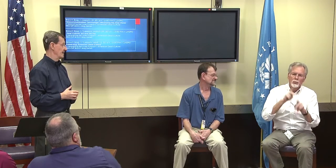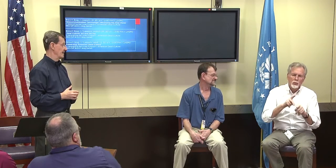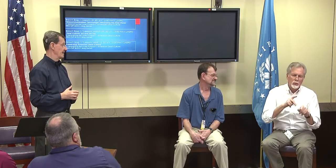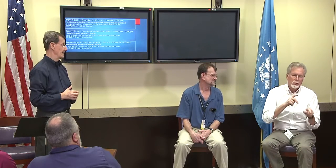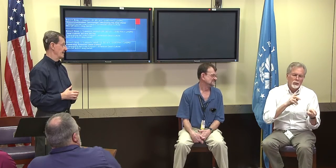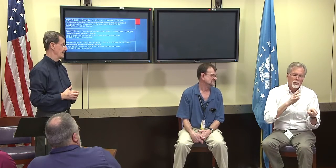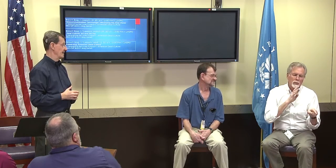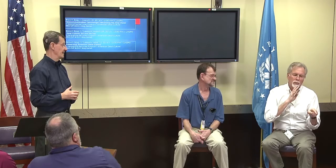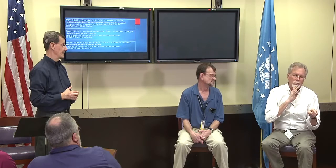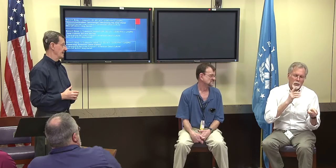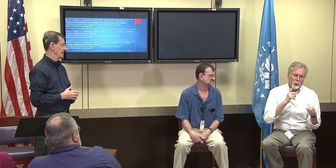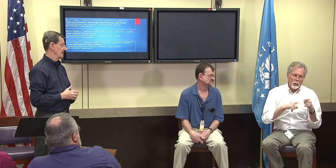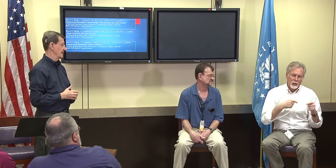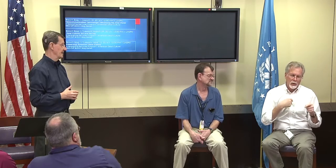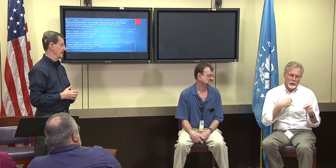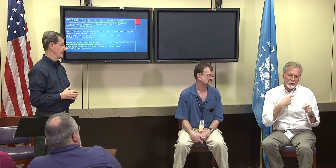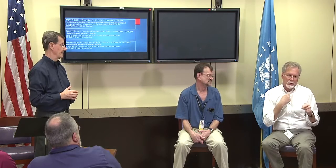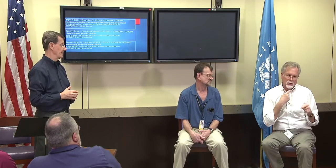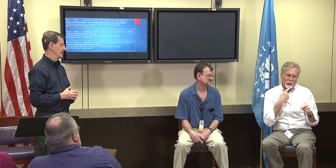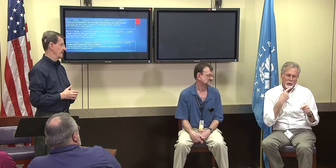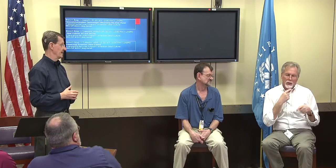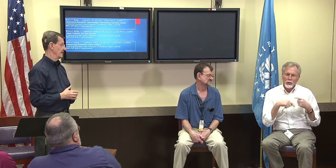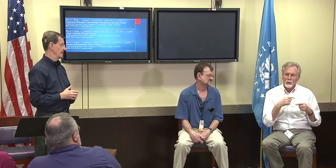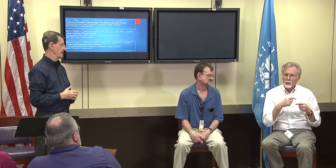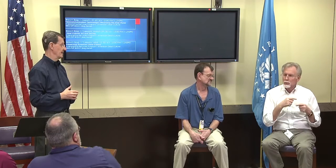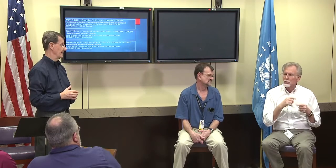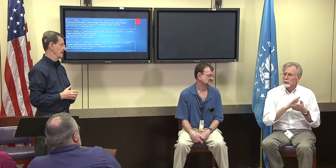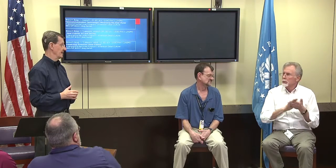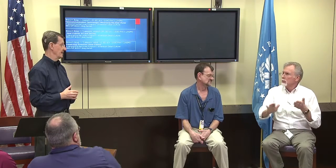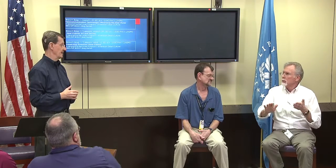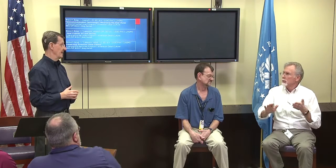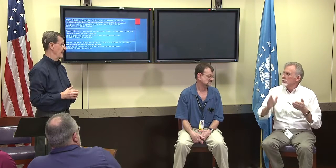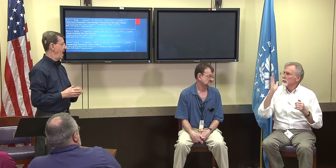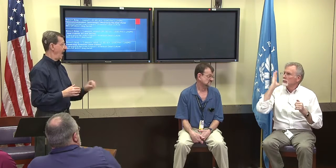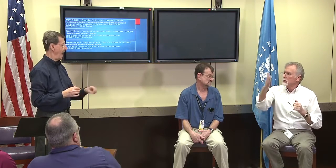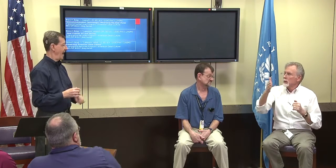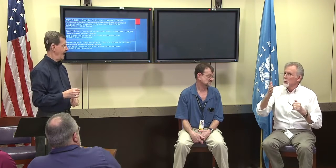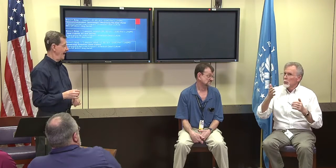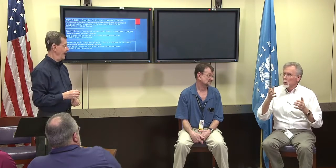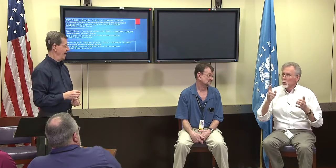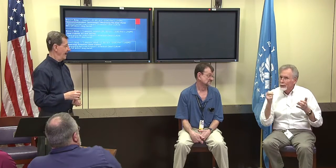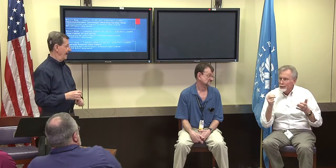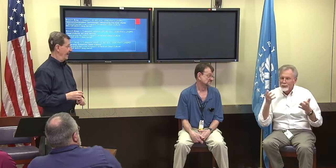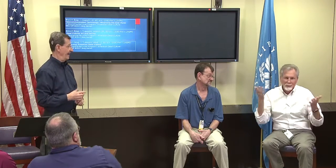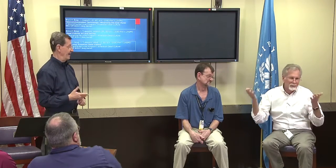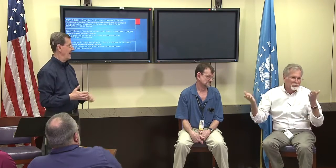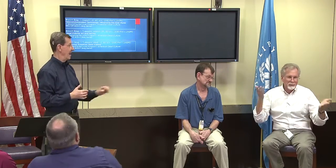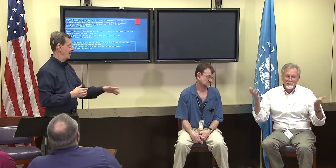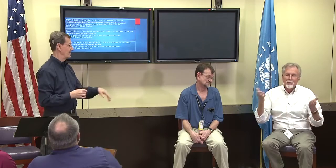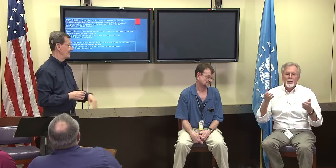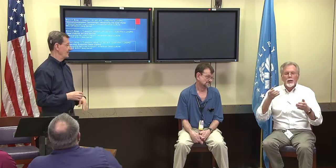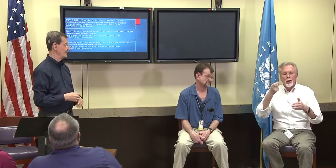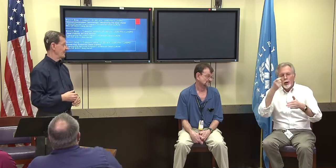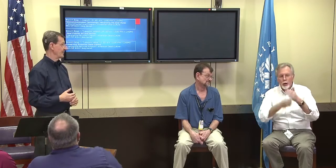So that can be sent to a hearing person; that will be very nice in the future. When that will happen, I don't know.